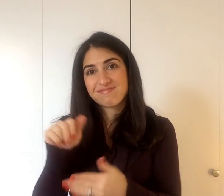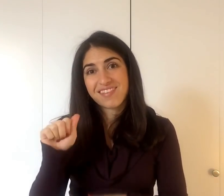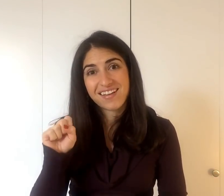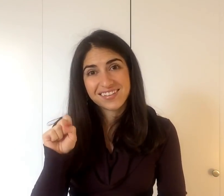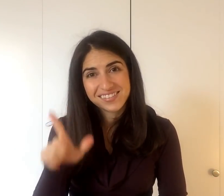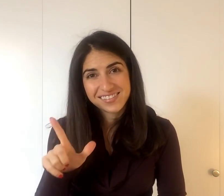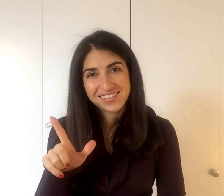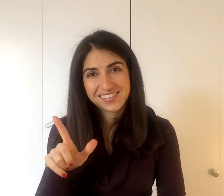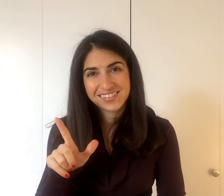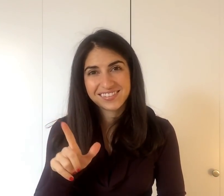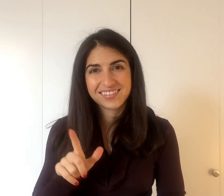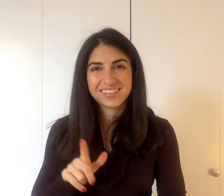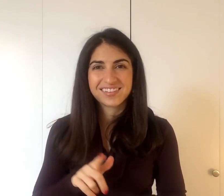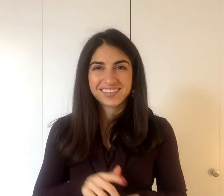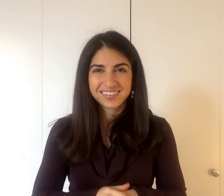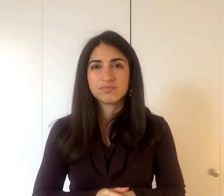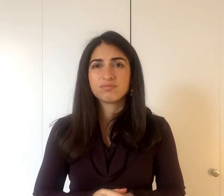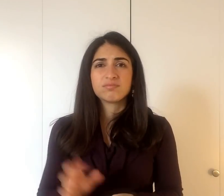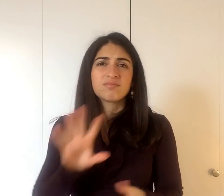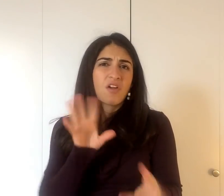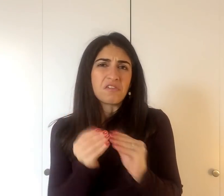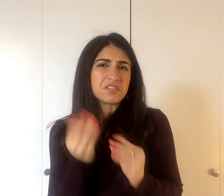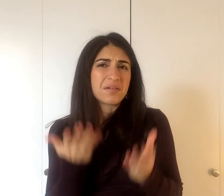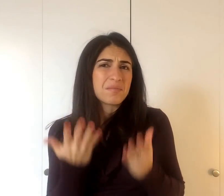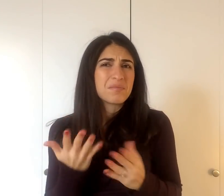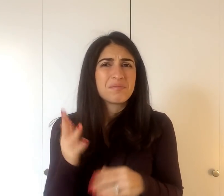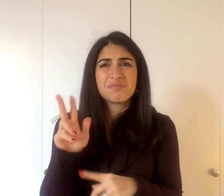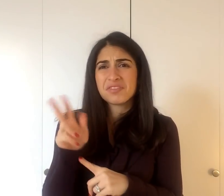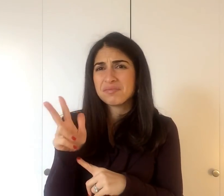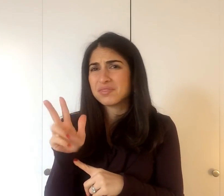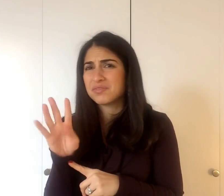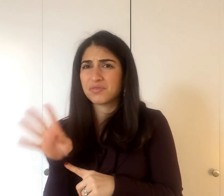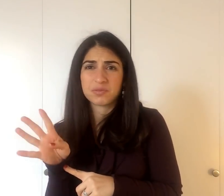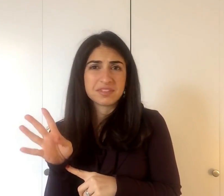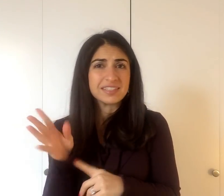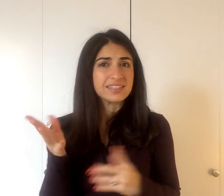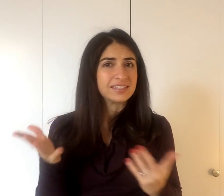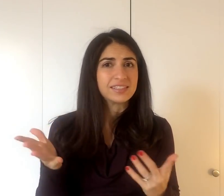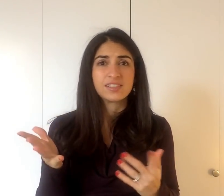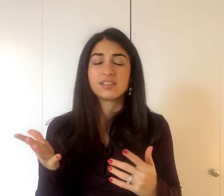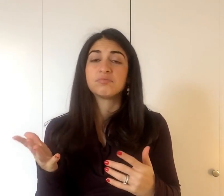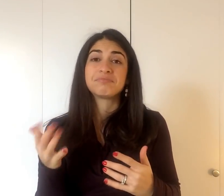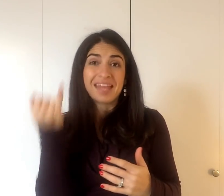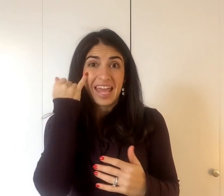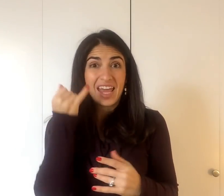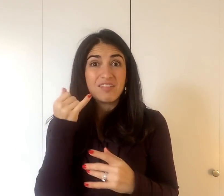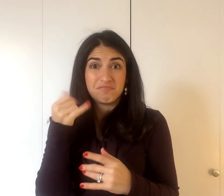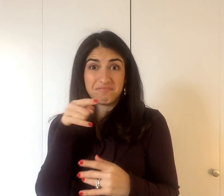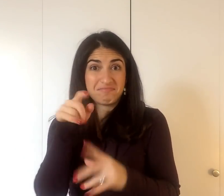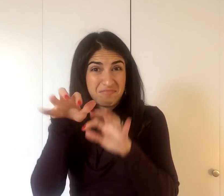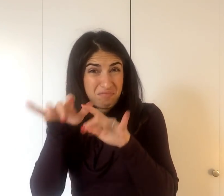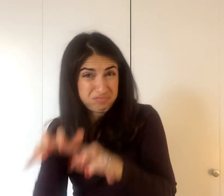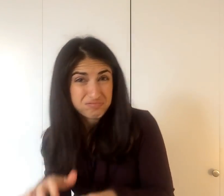Altogether, it should only take three or four minutes. If you decide to